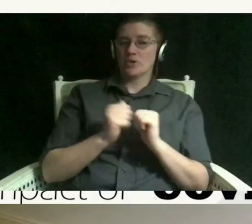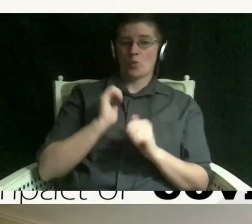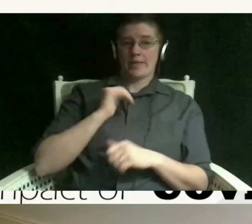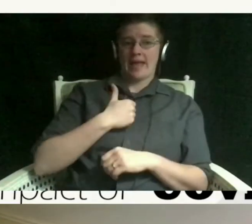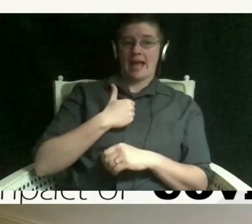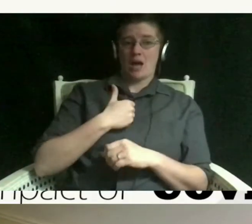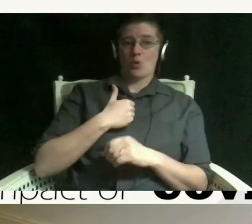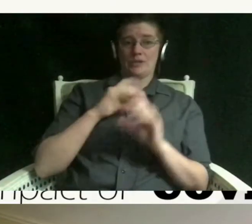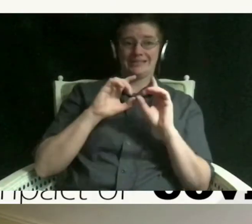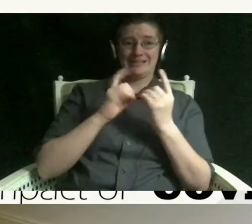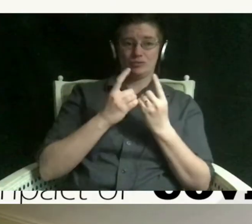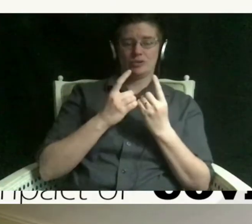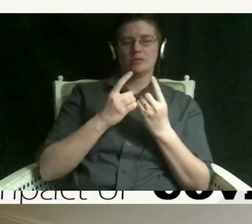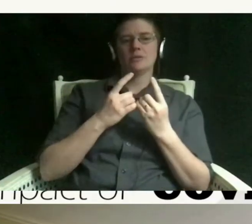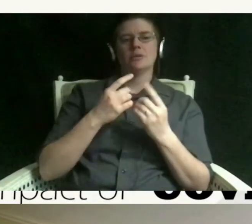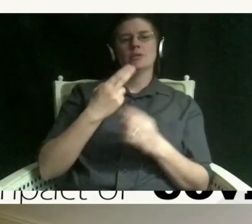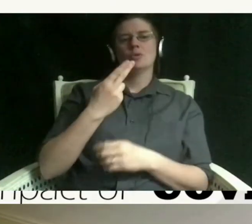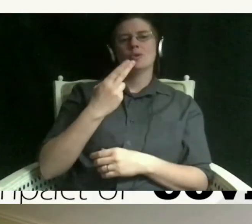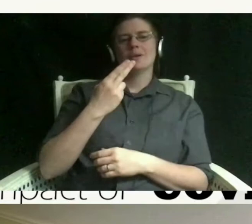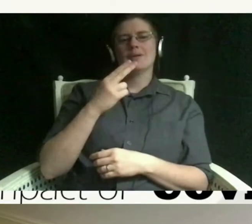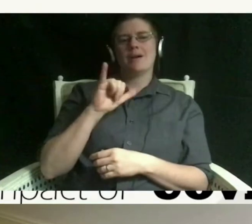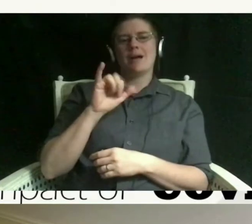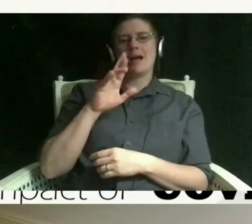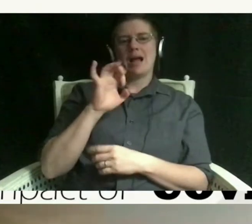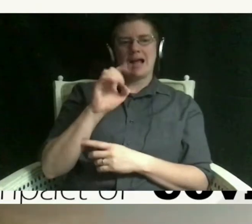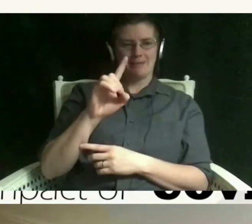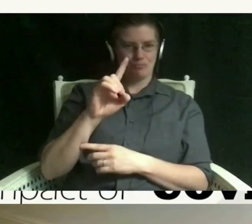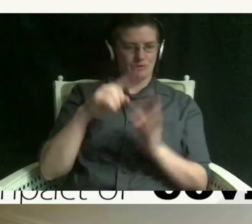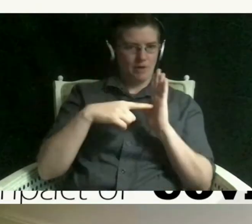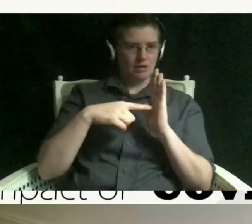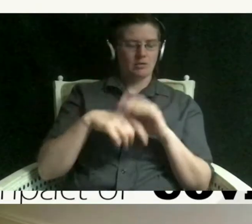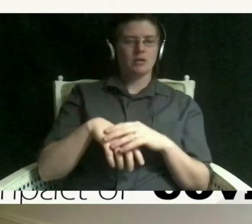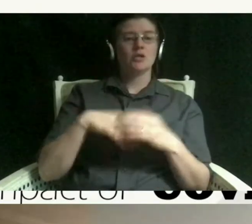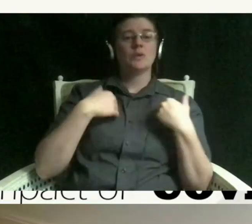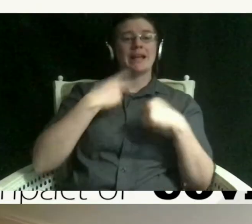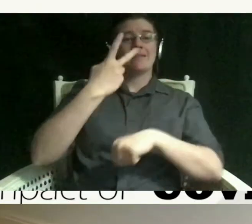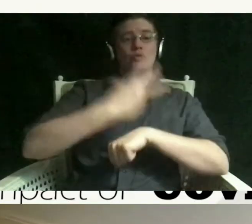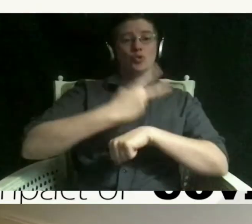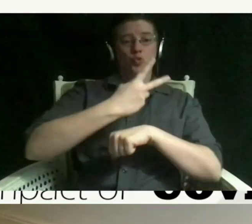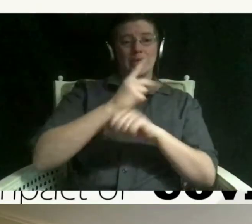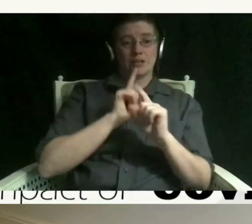is a hybrid model where we go to school for two days in person and then we go virtual for three